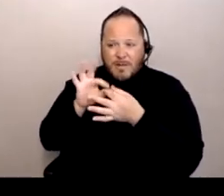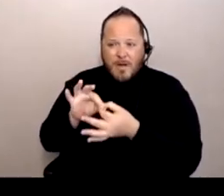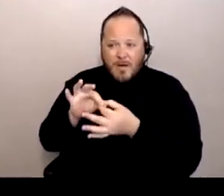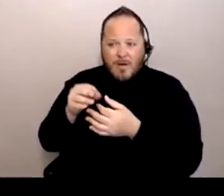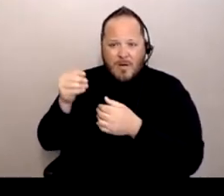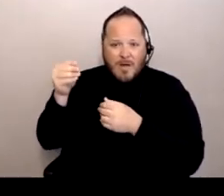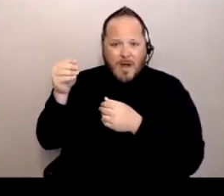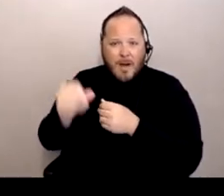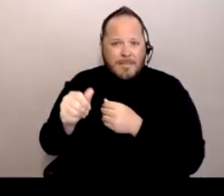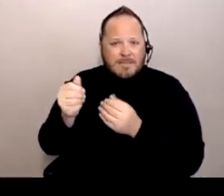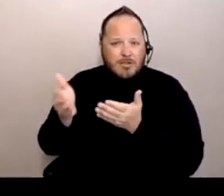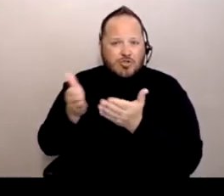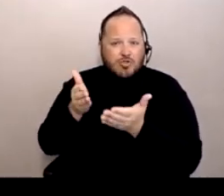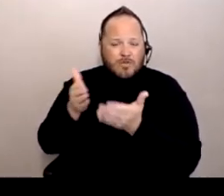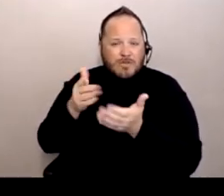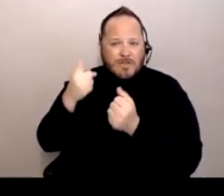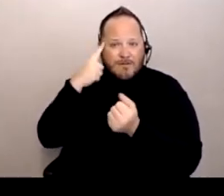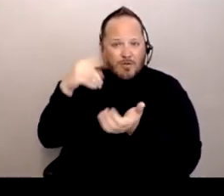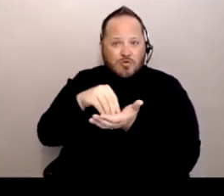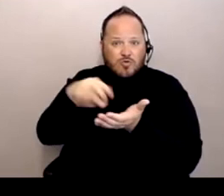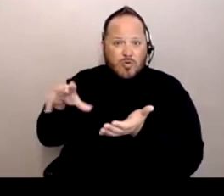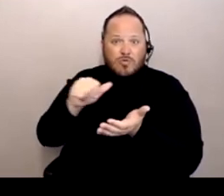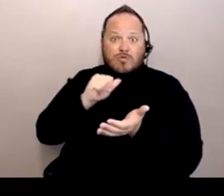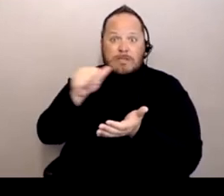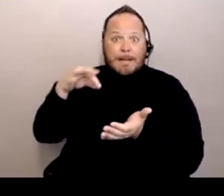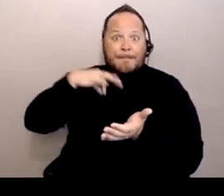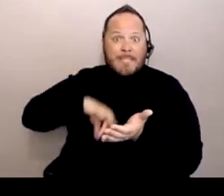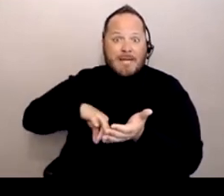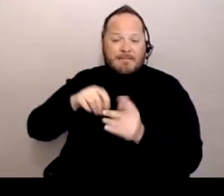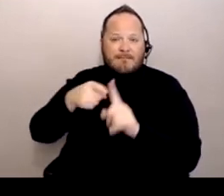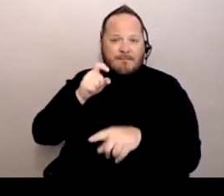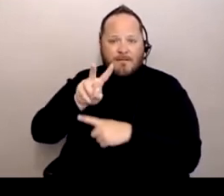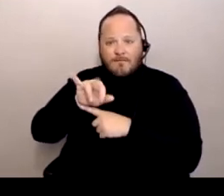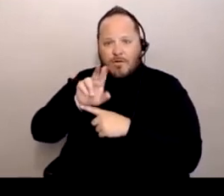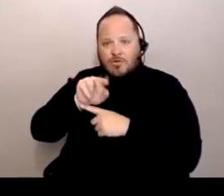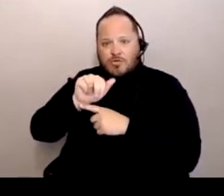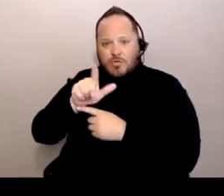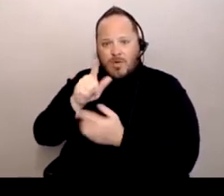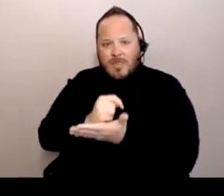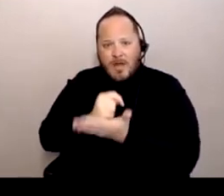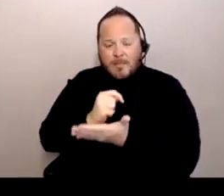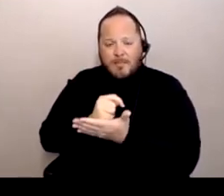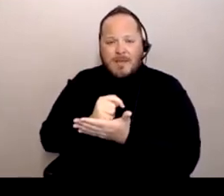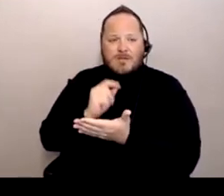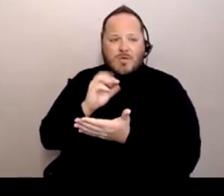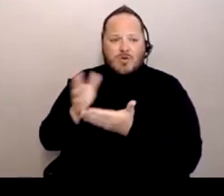for students who did not benefit from virtual therapies or services during remote schooling?"